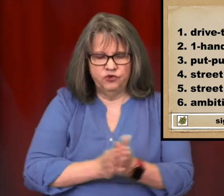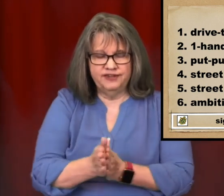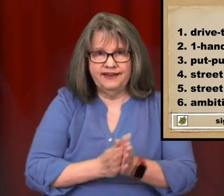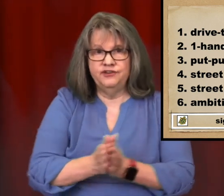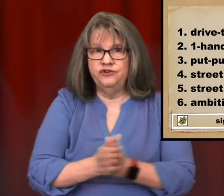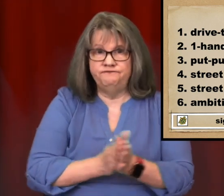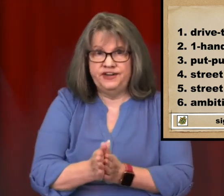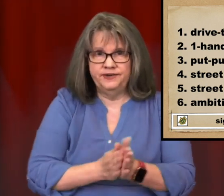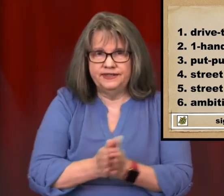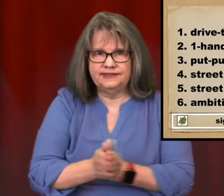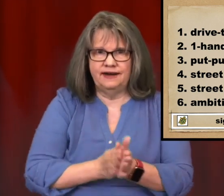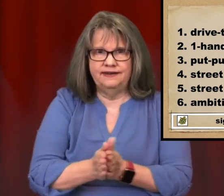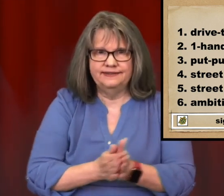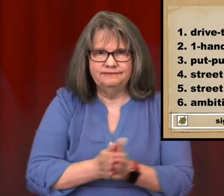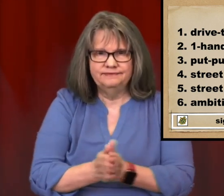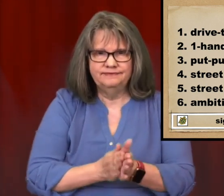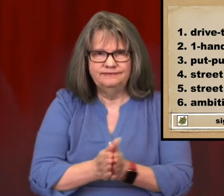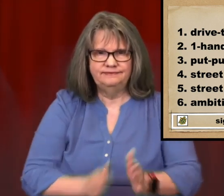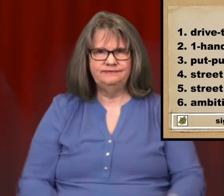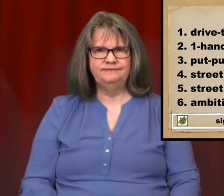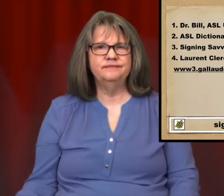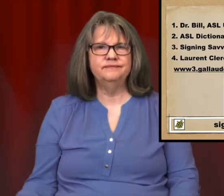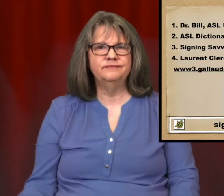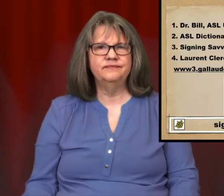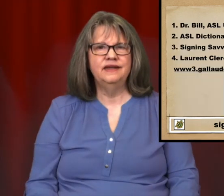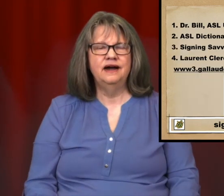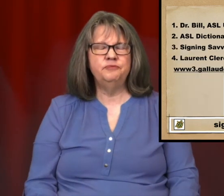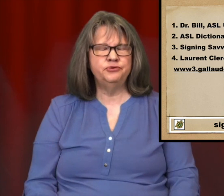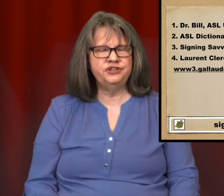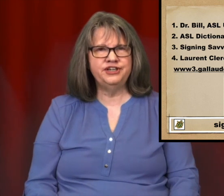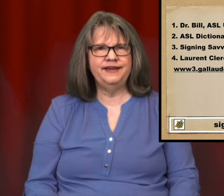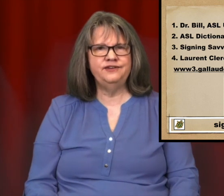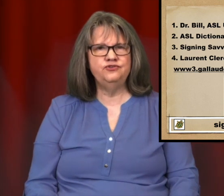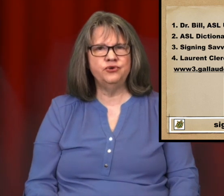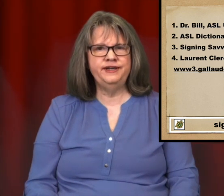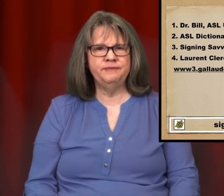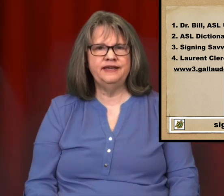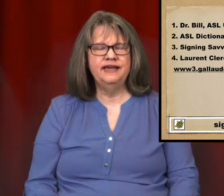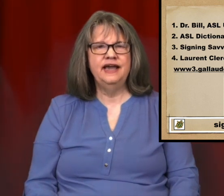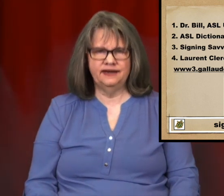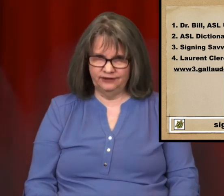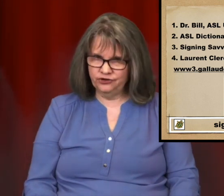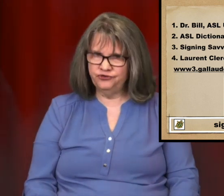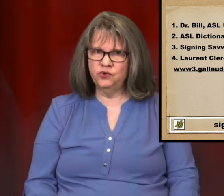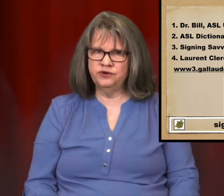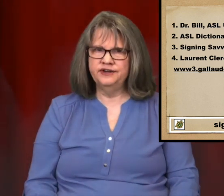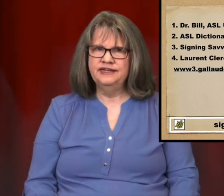together. You are very excited. I appreciate you joining me and I look forward